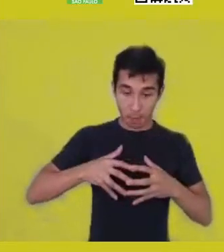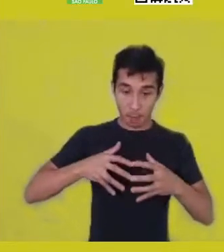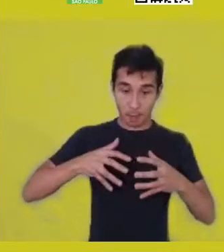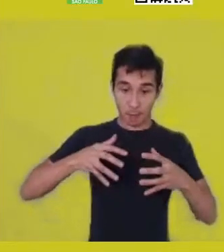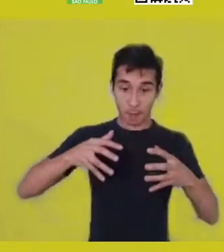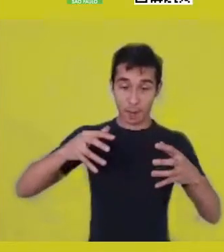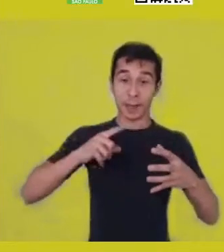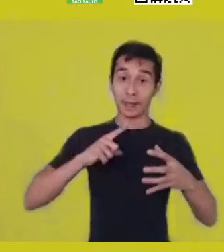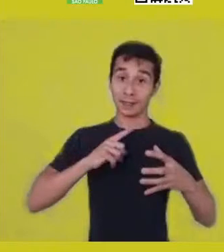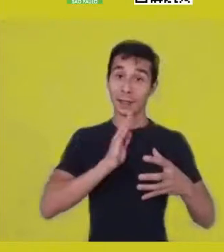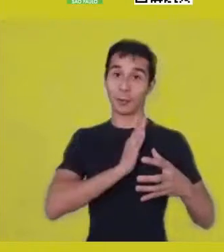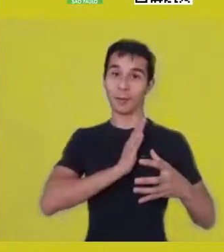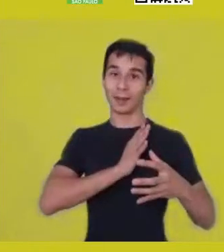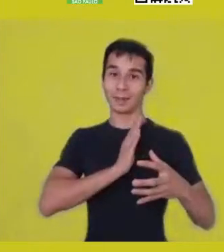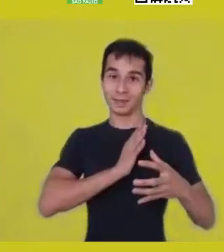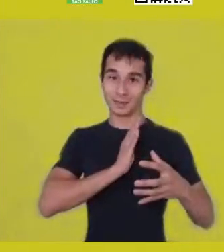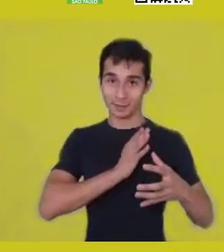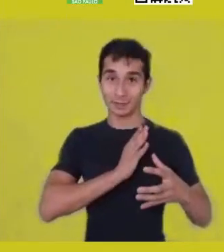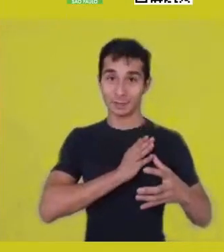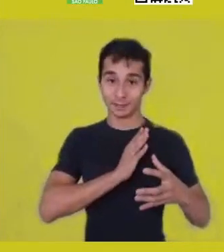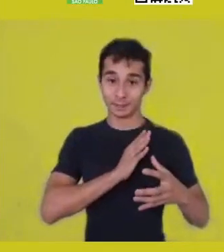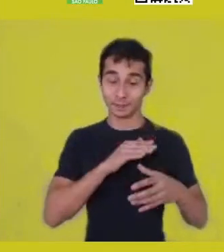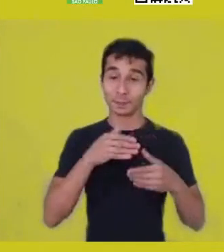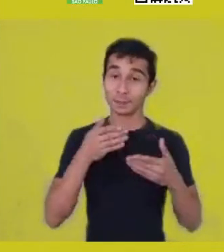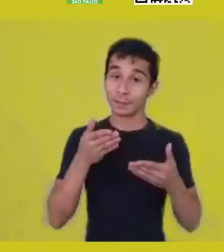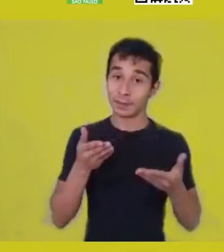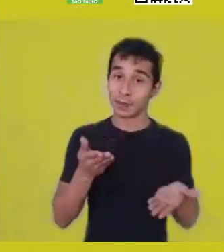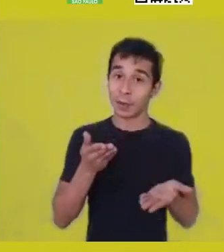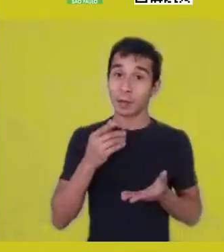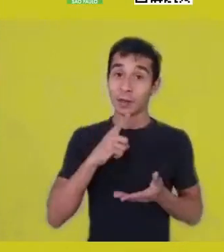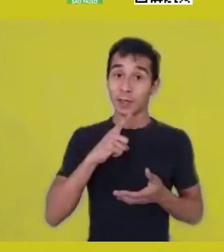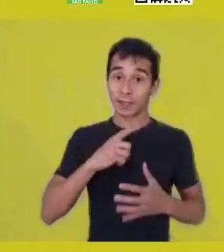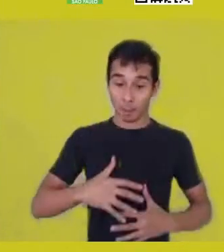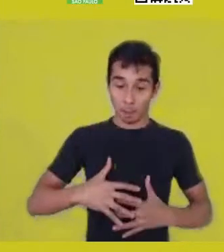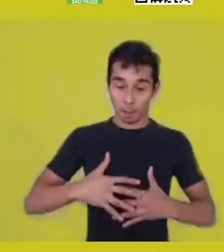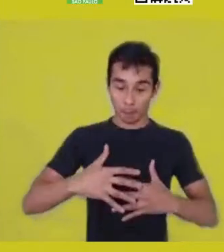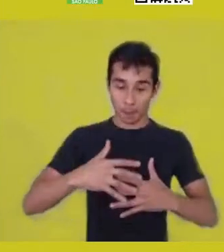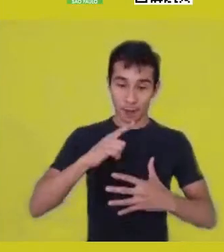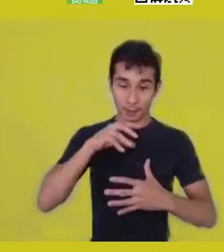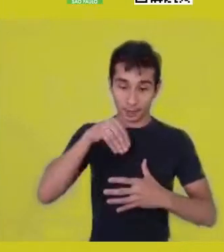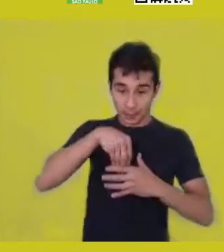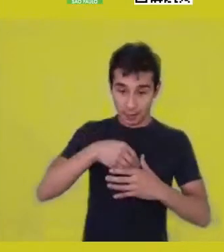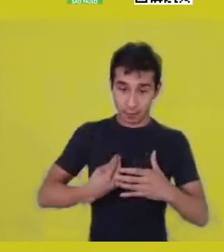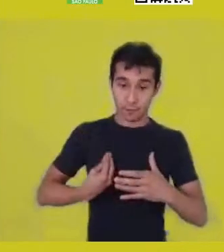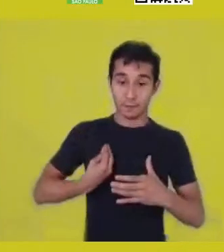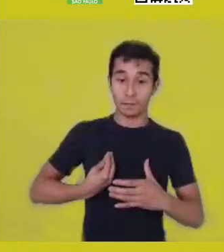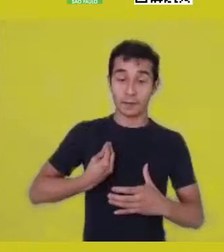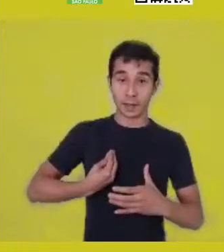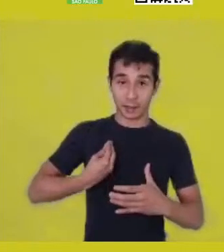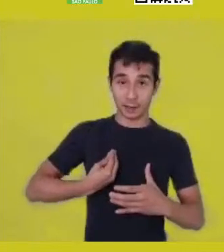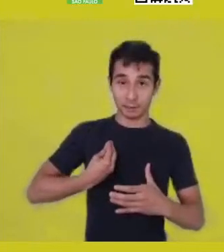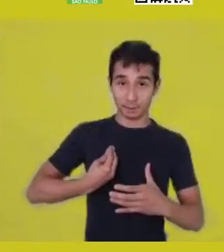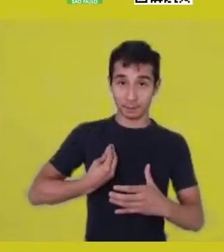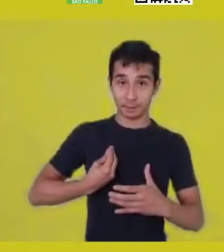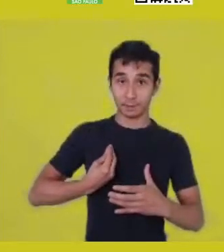In that moment, we have one life formed from sharing.